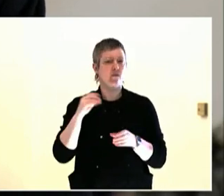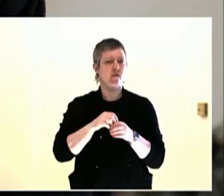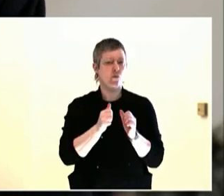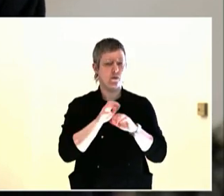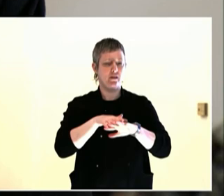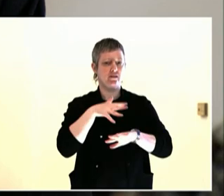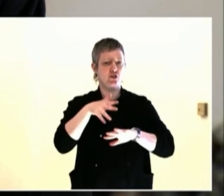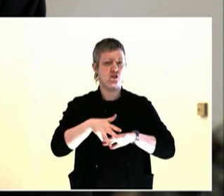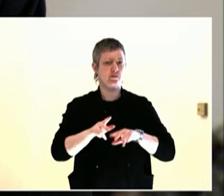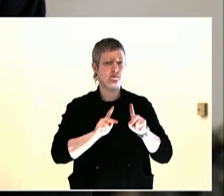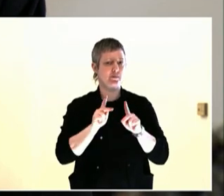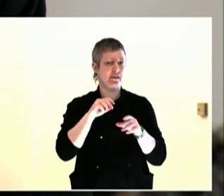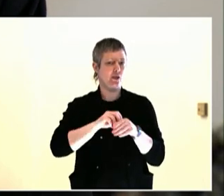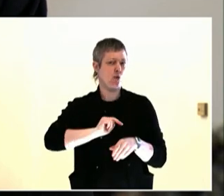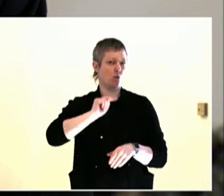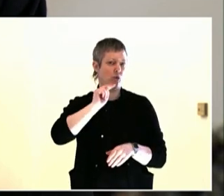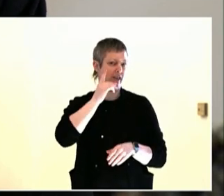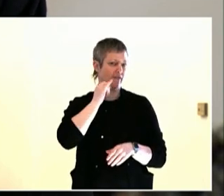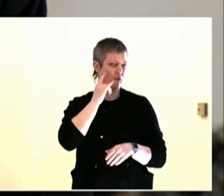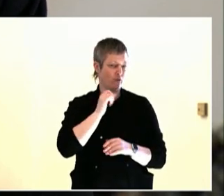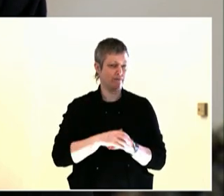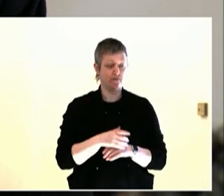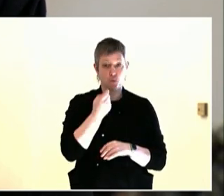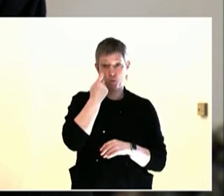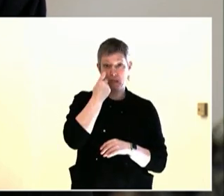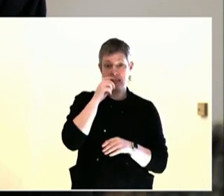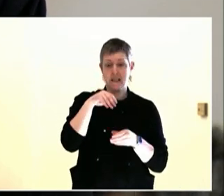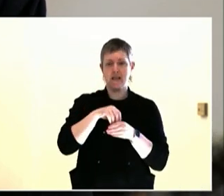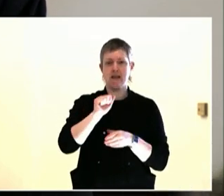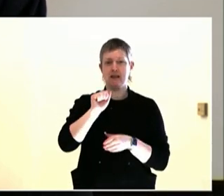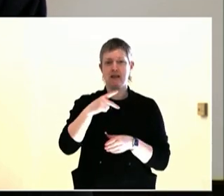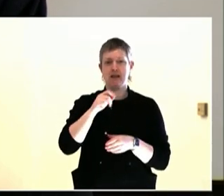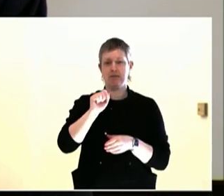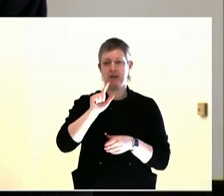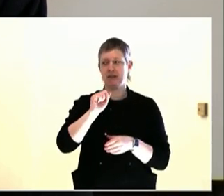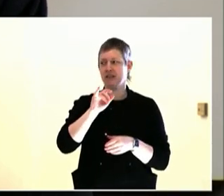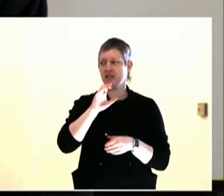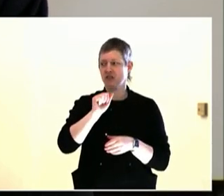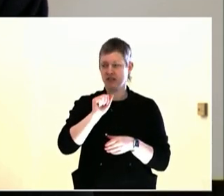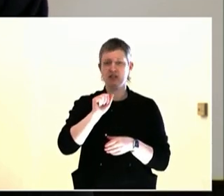I'd like to introduce my friend Damon, he will introduce the